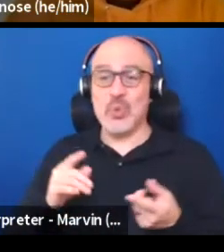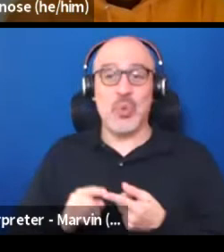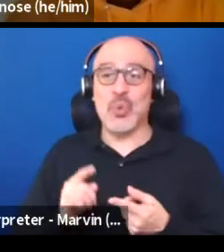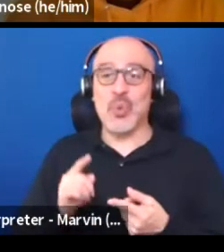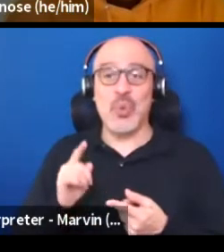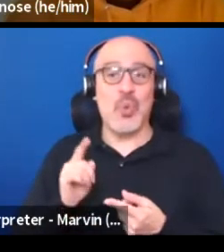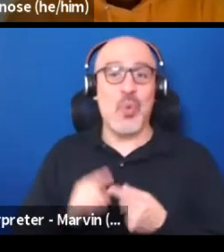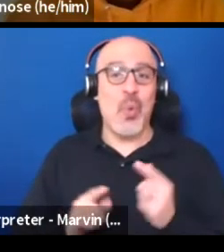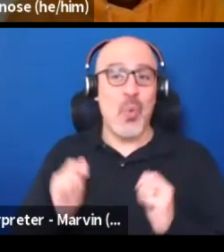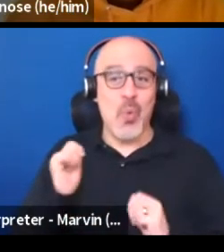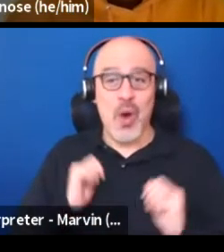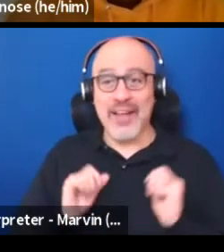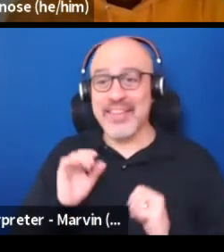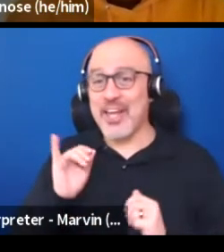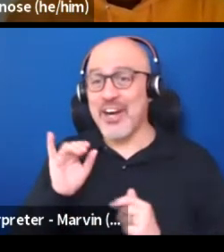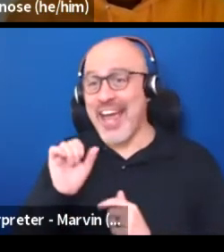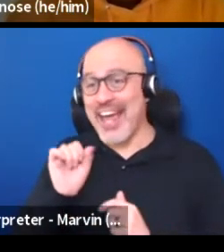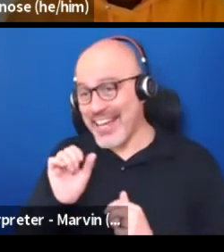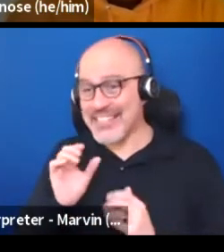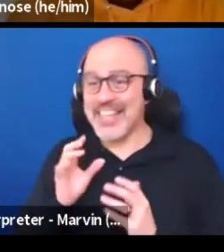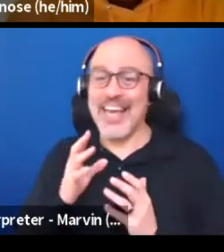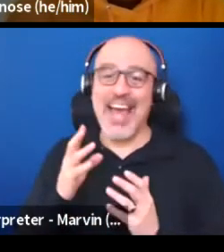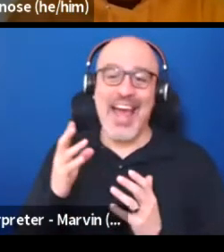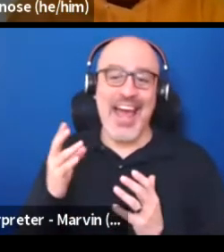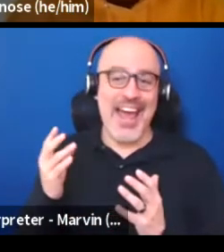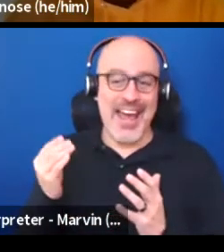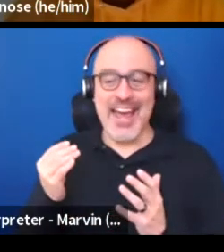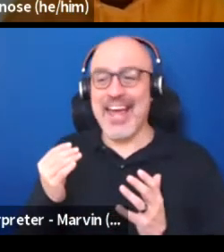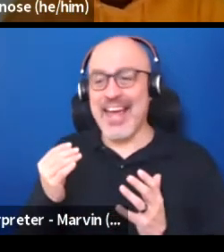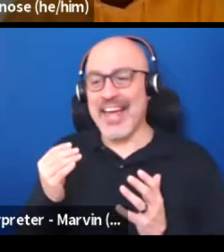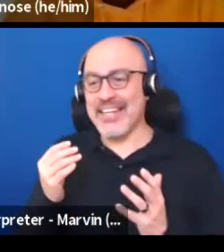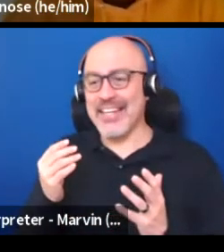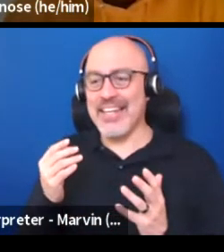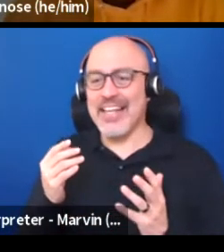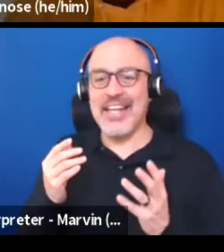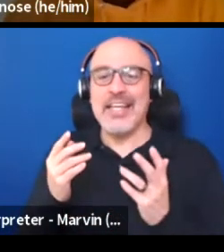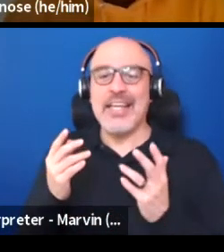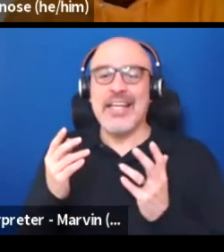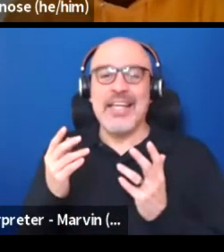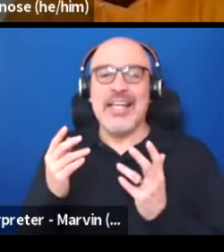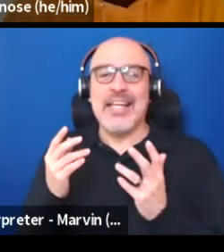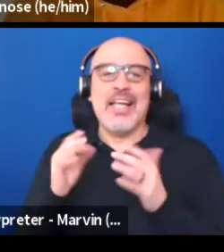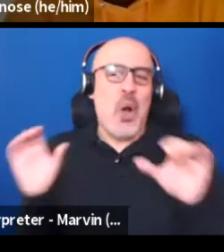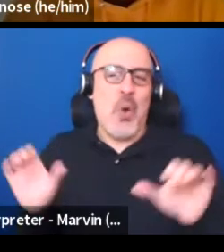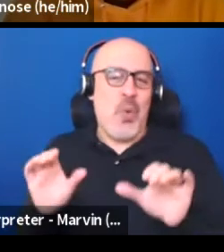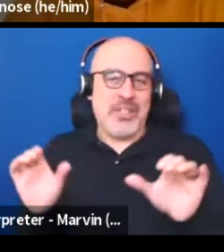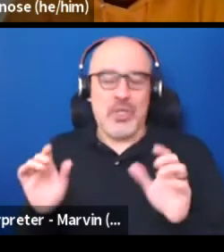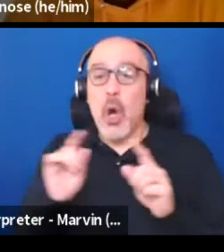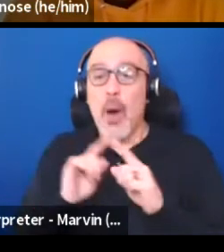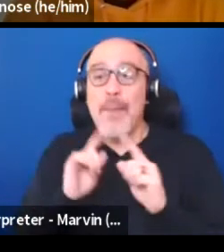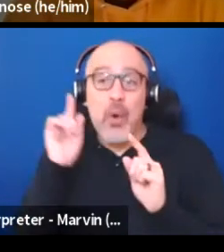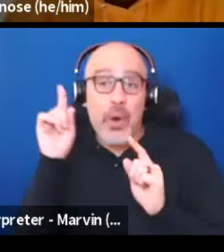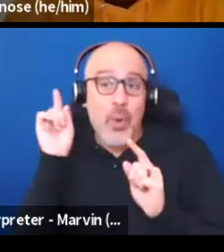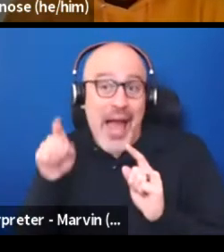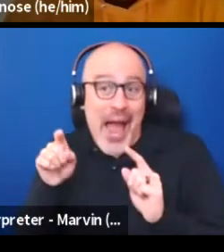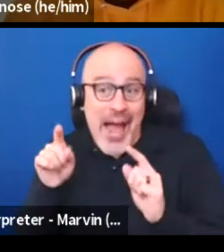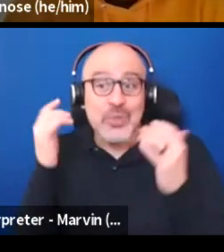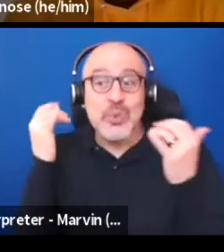and vice versa. So we would love to kind of throw these questions back at you.